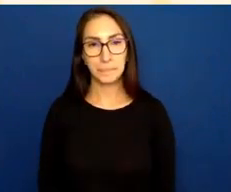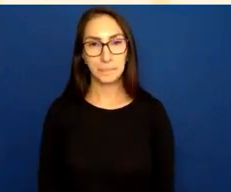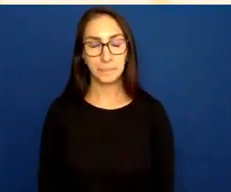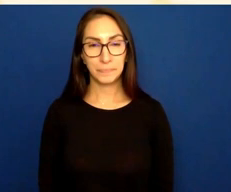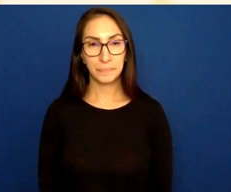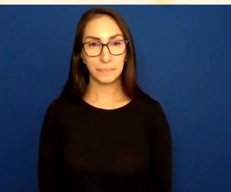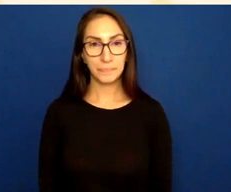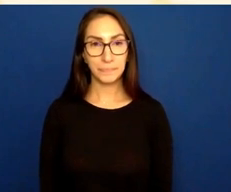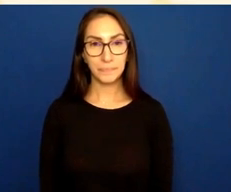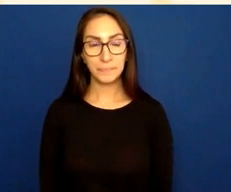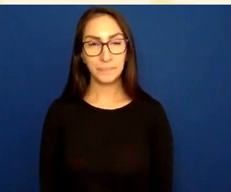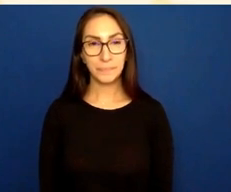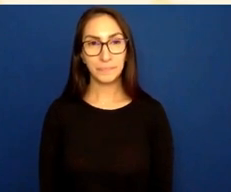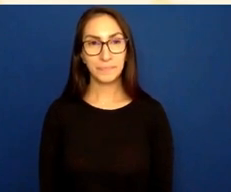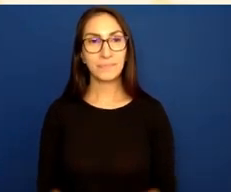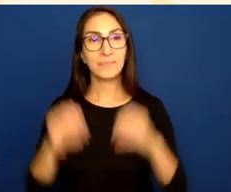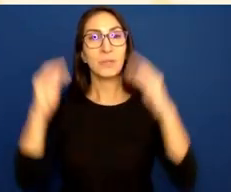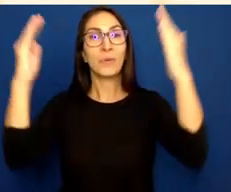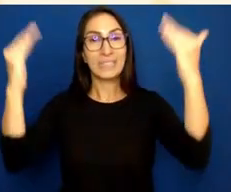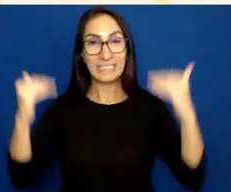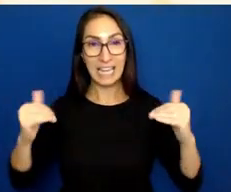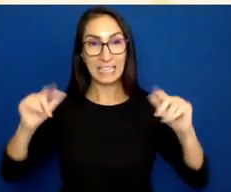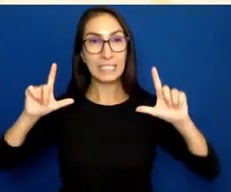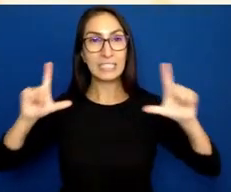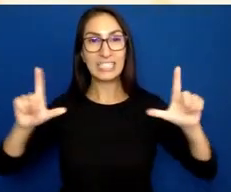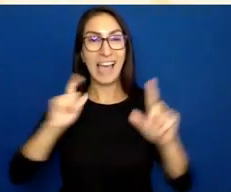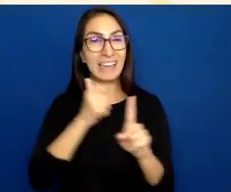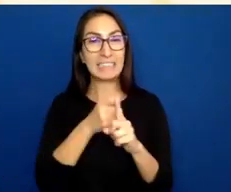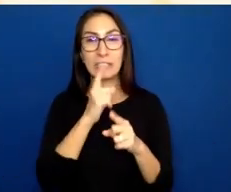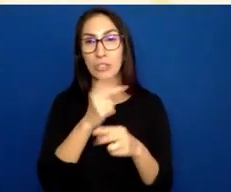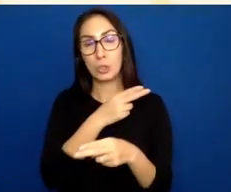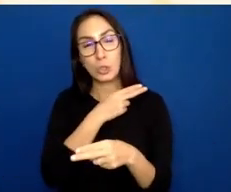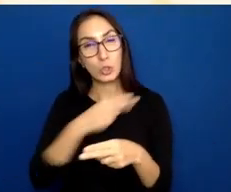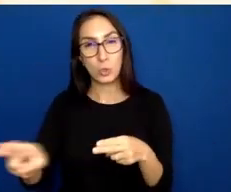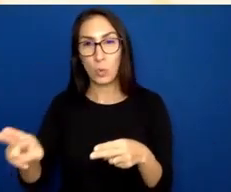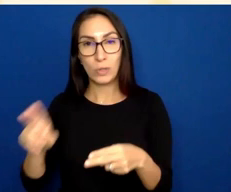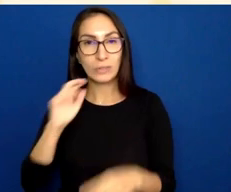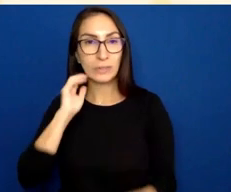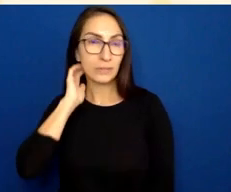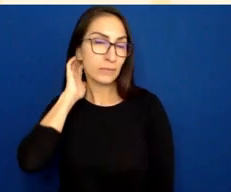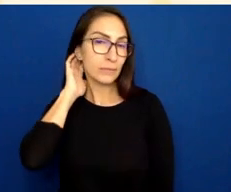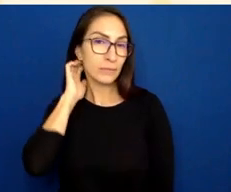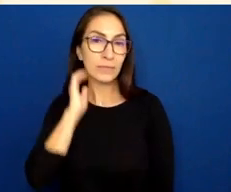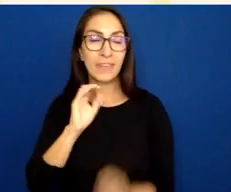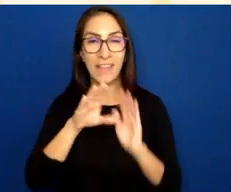The next slide is going to be a very short video clip.